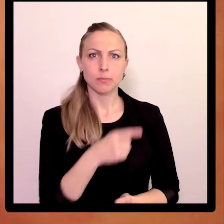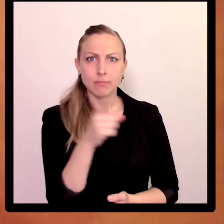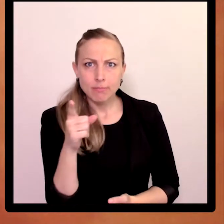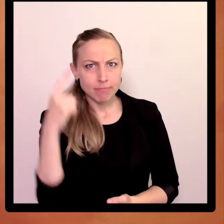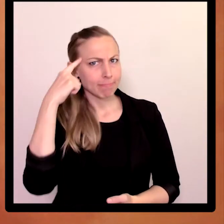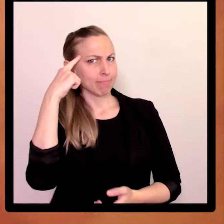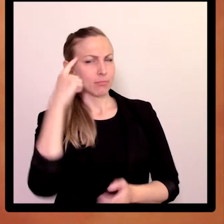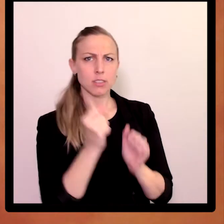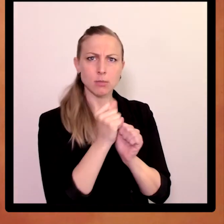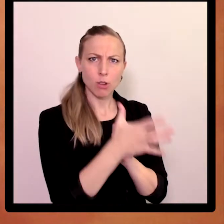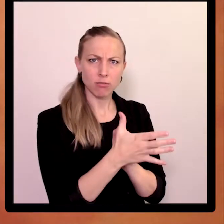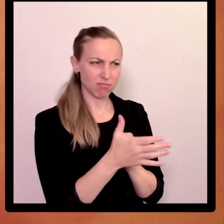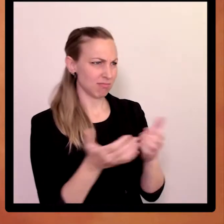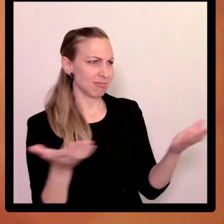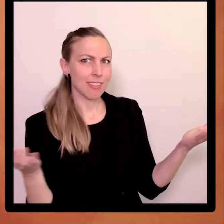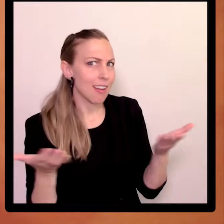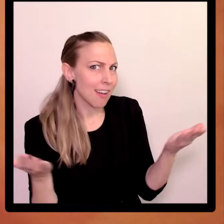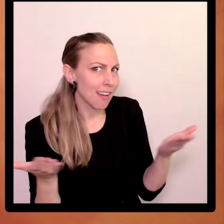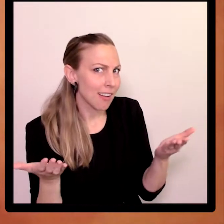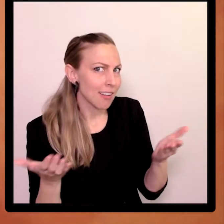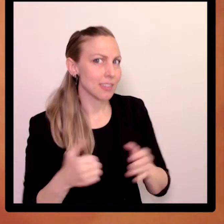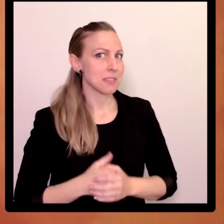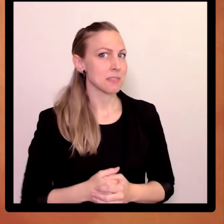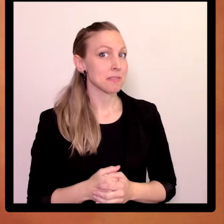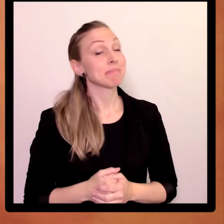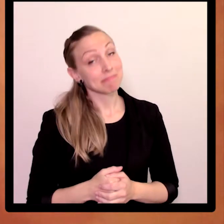Some of you may wonder what Spreadthesign is.